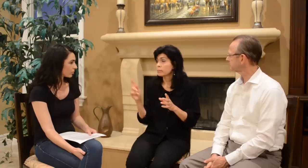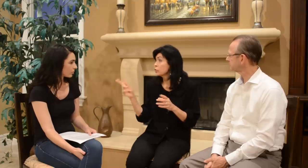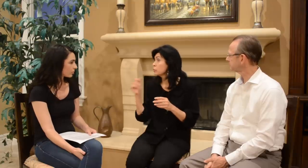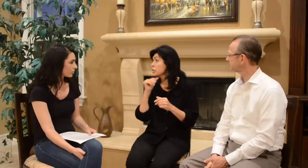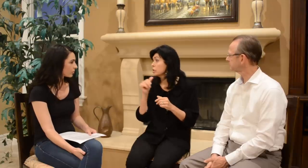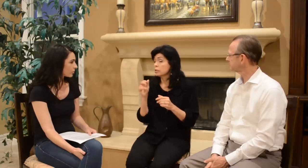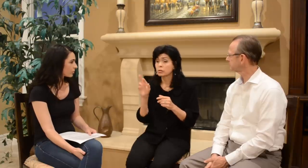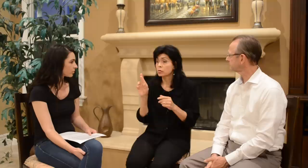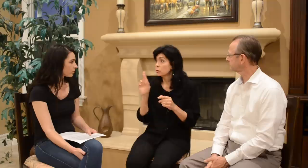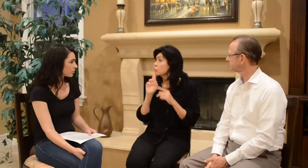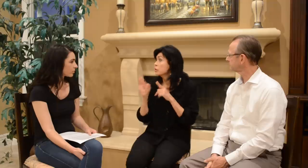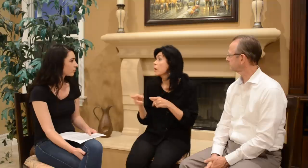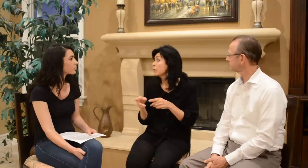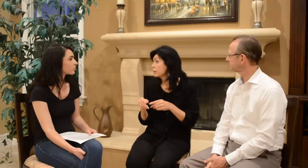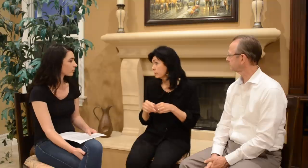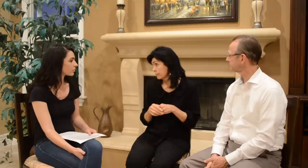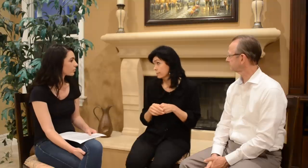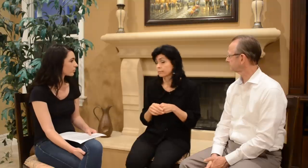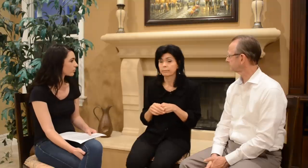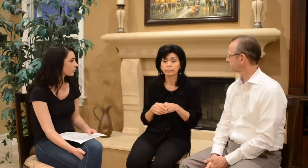And you didn’t respond.